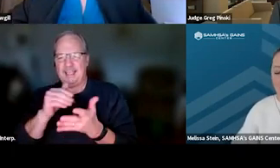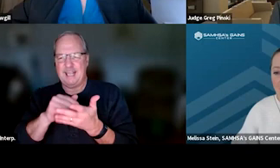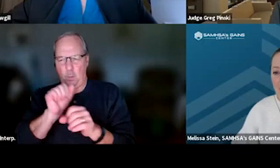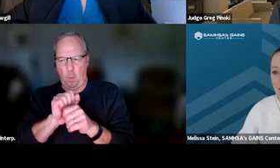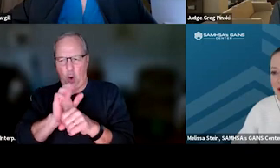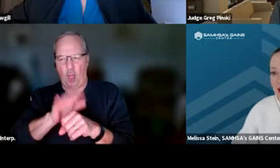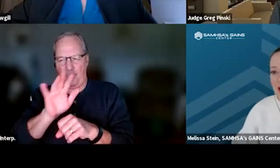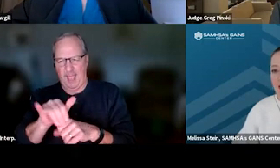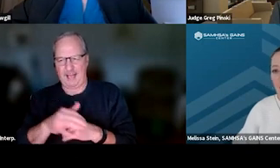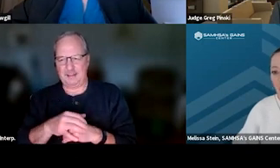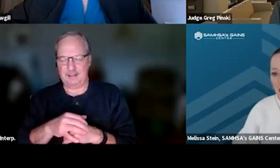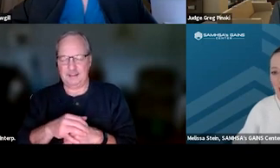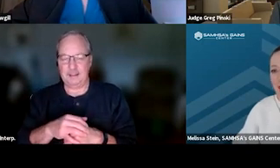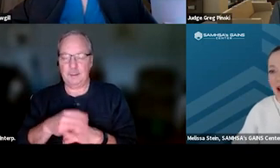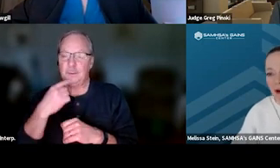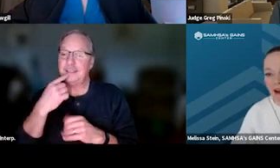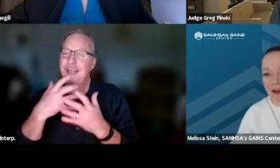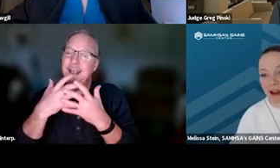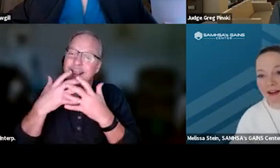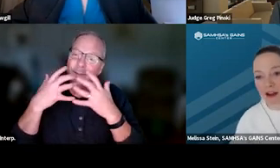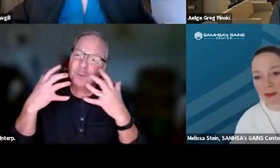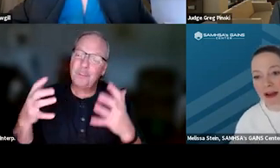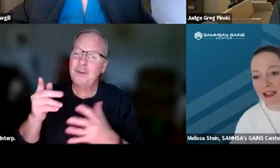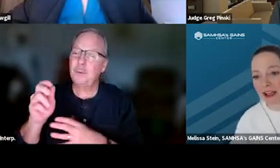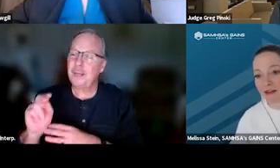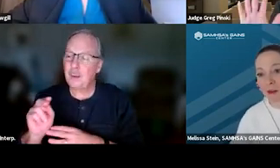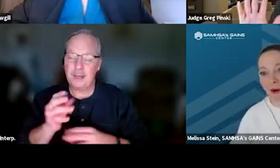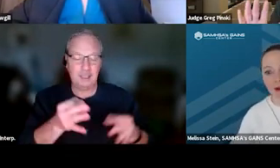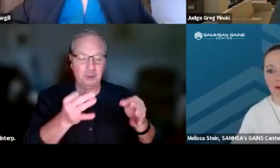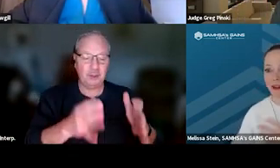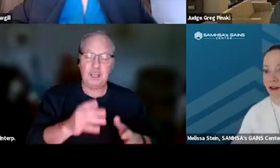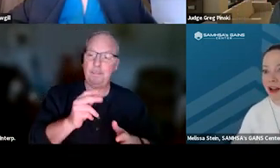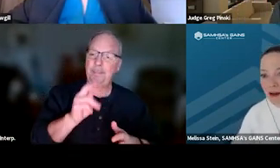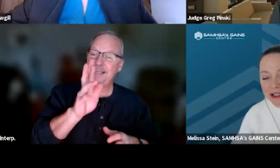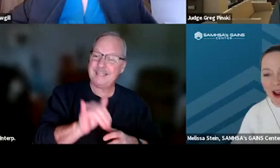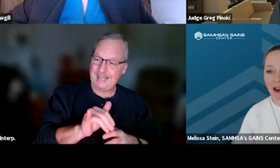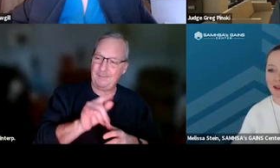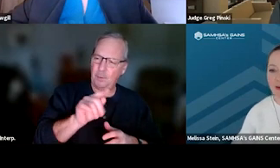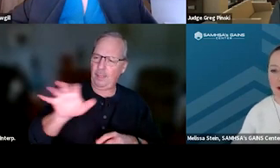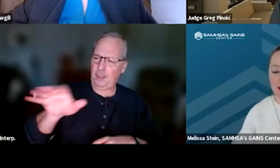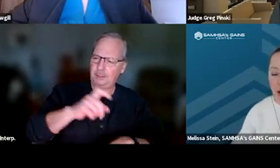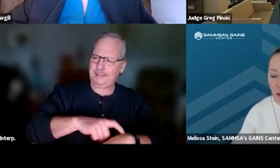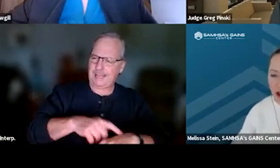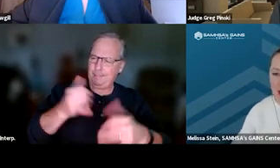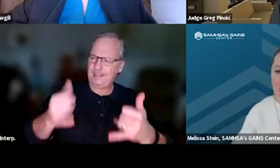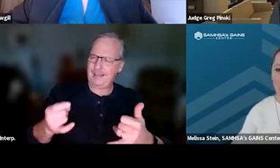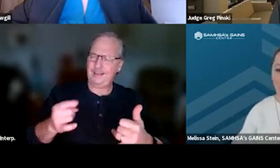And I just wanna say thanks so much to Karen and Judge Pinski for their time today. This has been so educational.